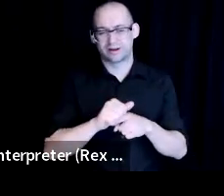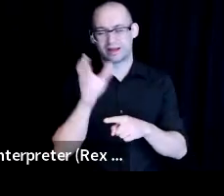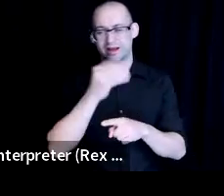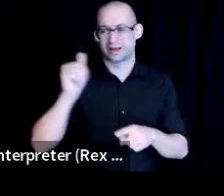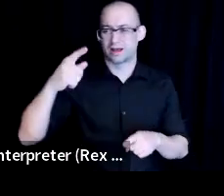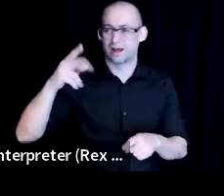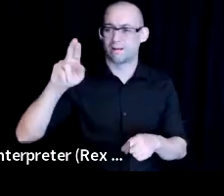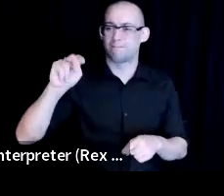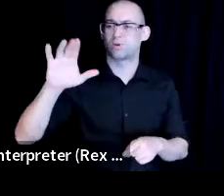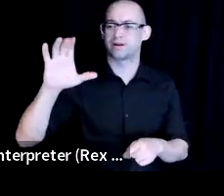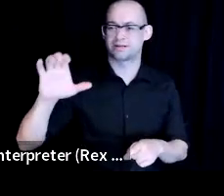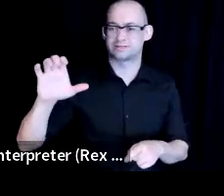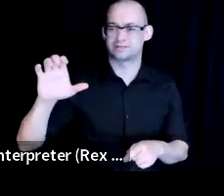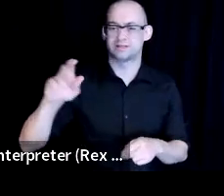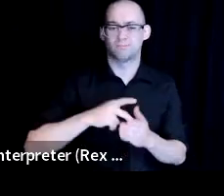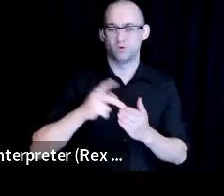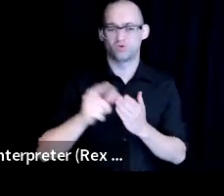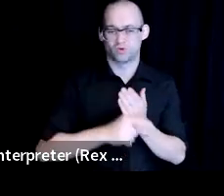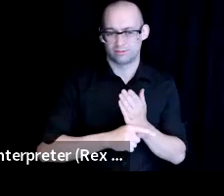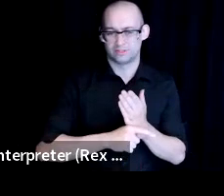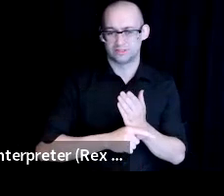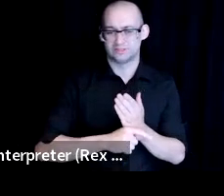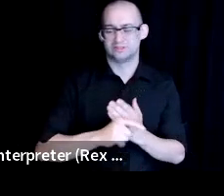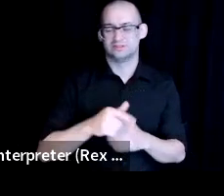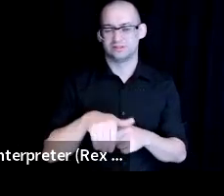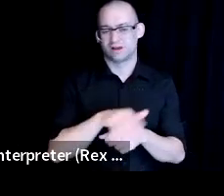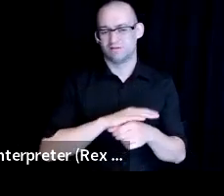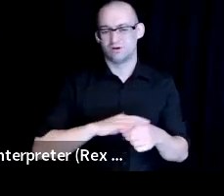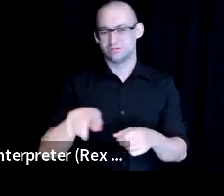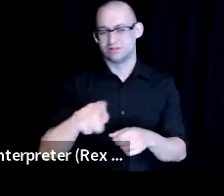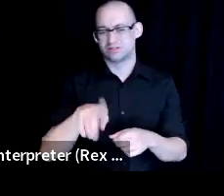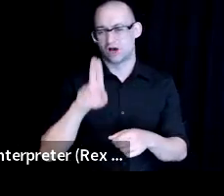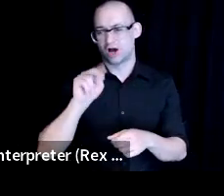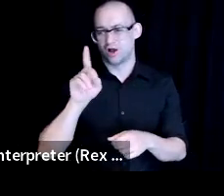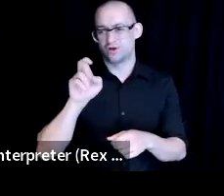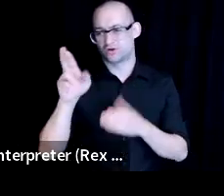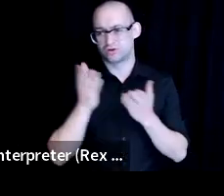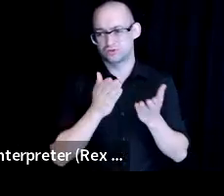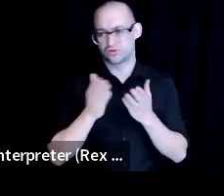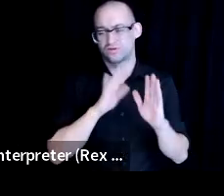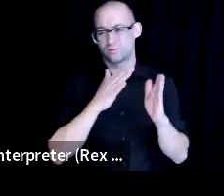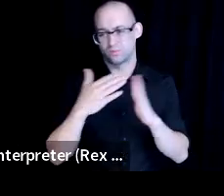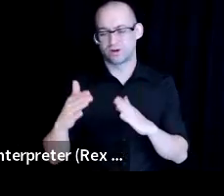in multiple languages so as to empower under sub communities that exists within this covered population.